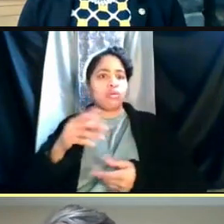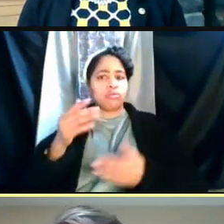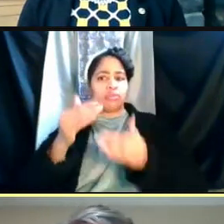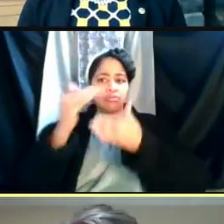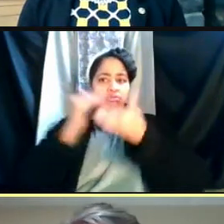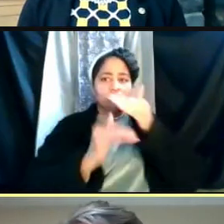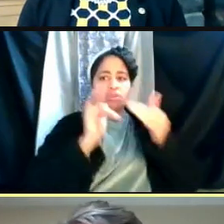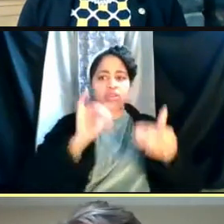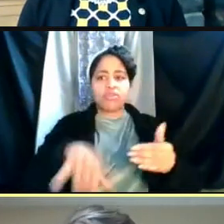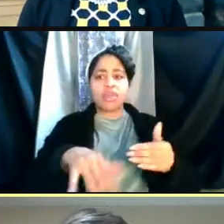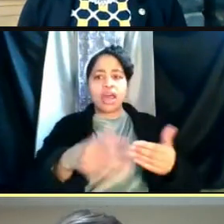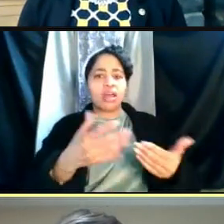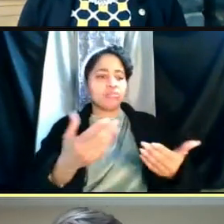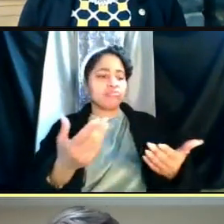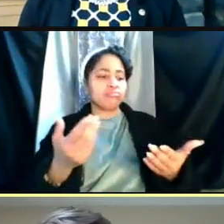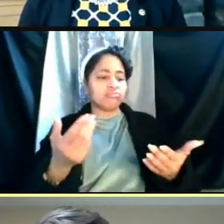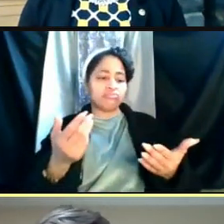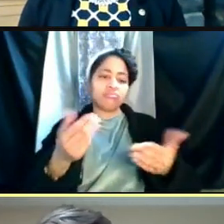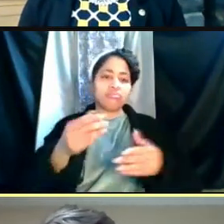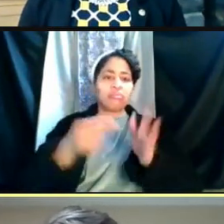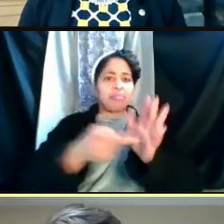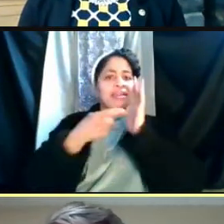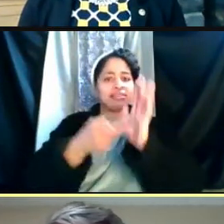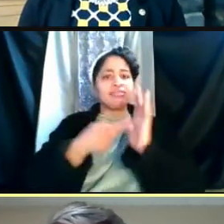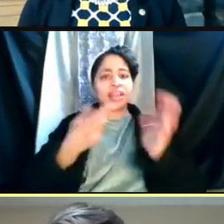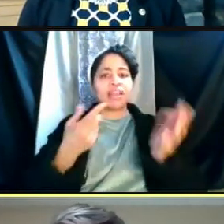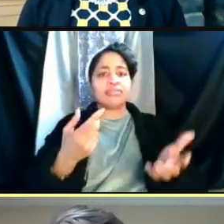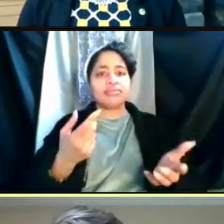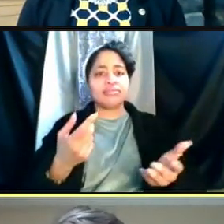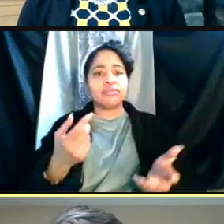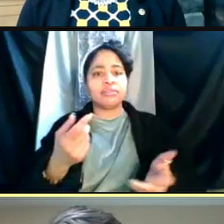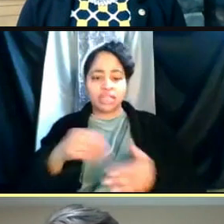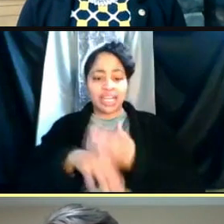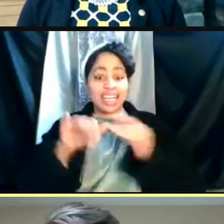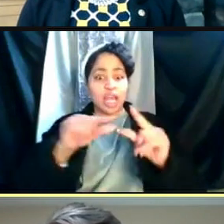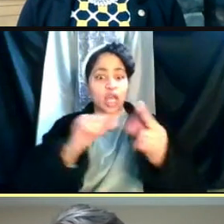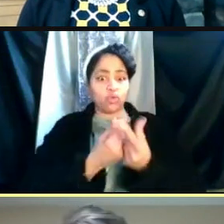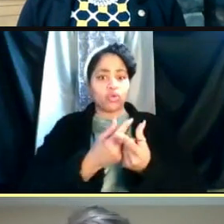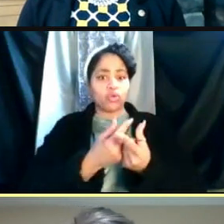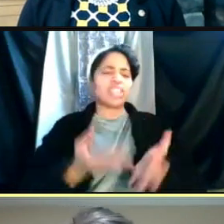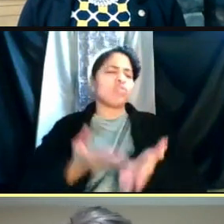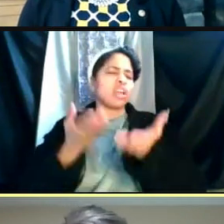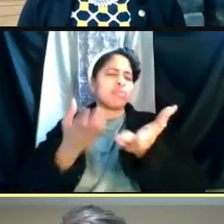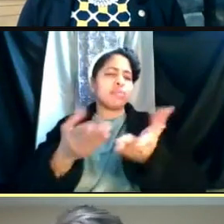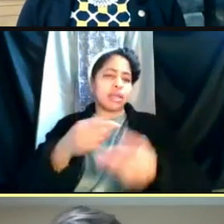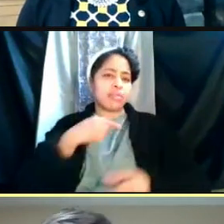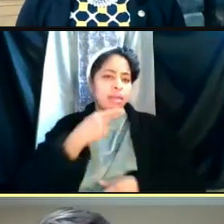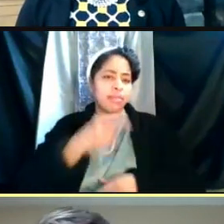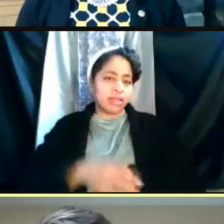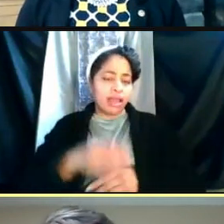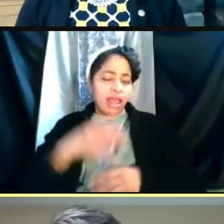and graduate professional students were in that group as recommended by the public health experts. So we did so.